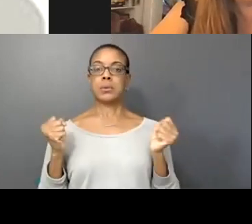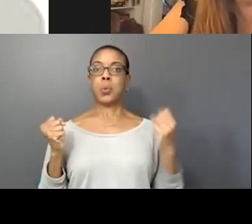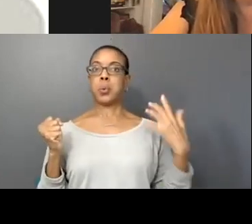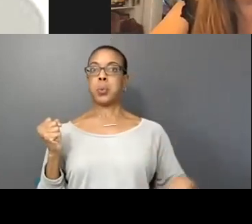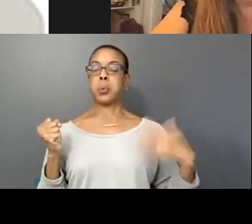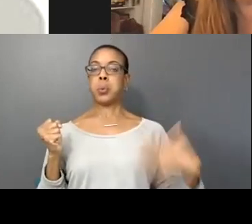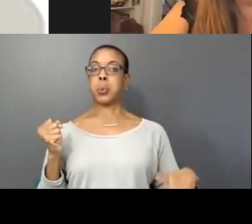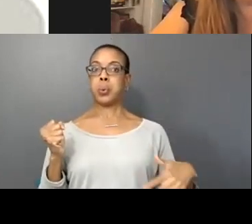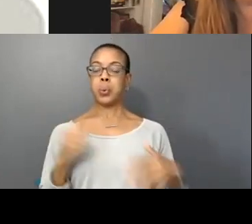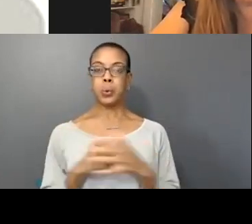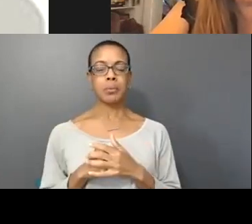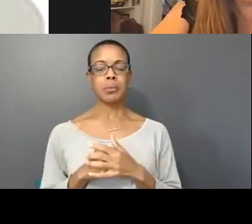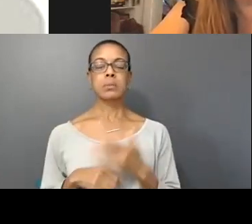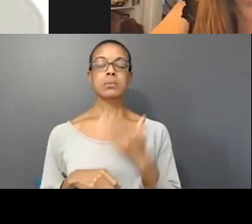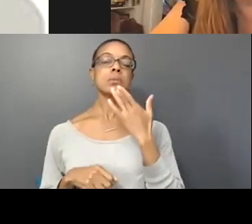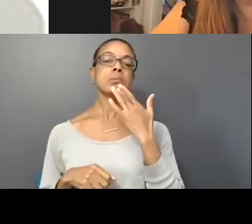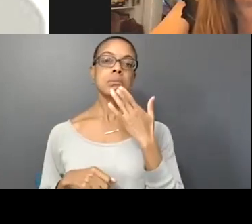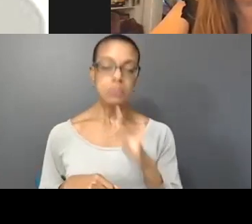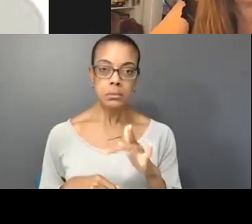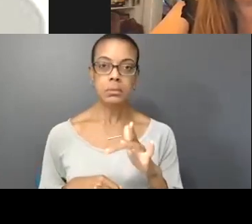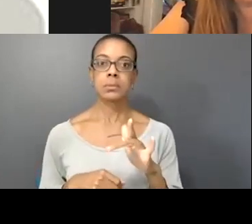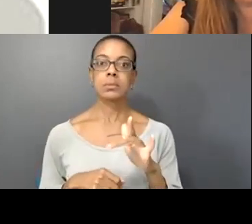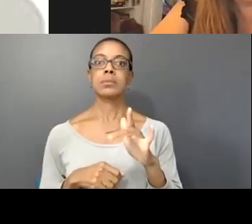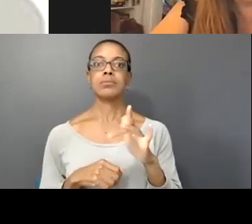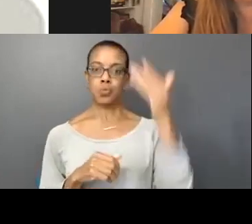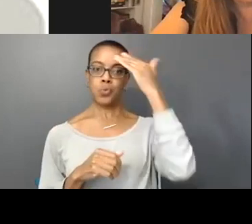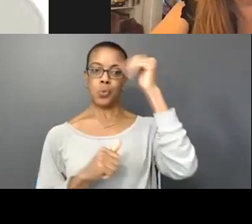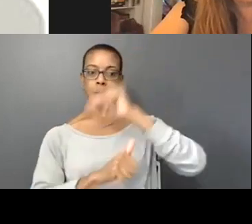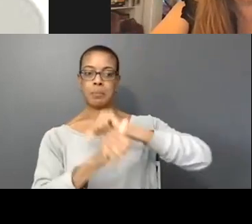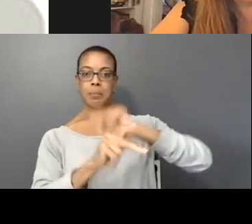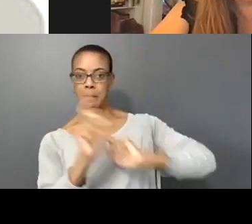lucky to be surrounded with people like dance artists with such a beautiful and